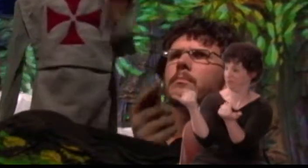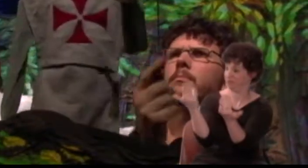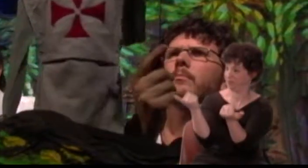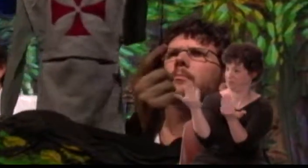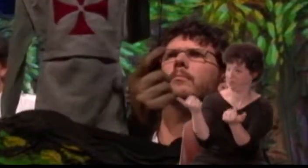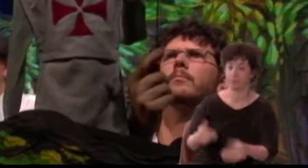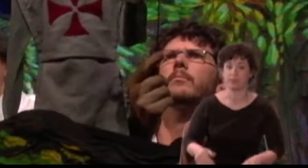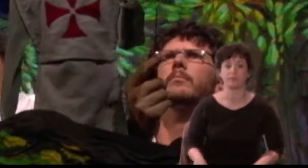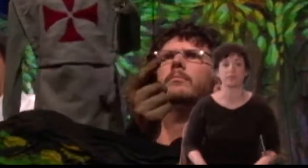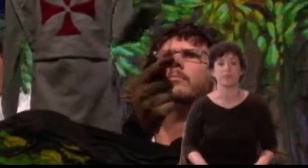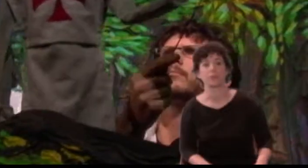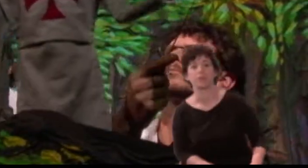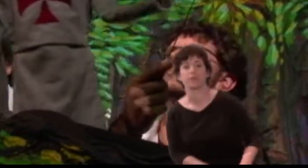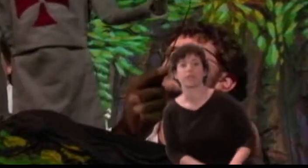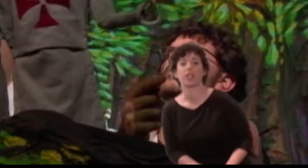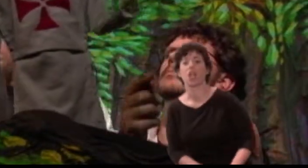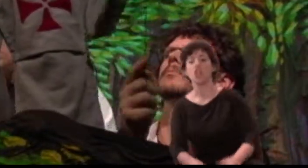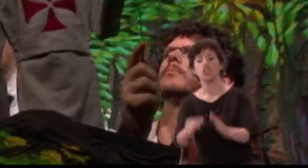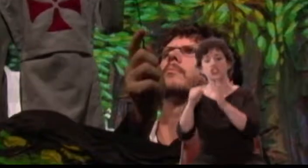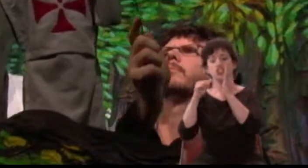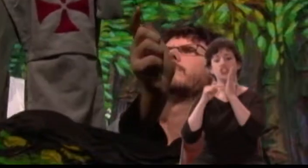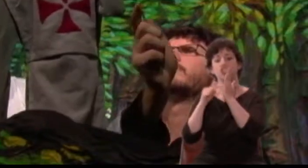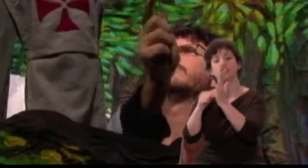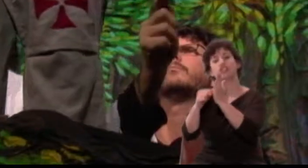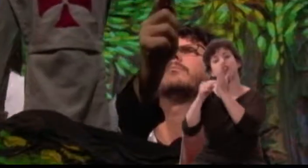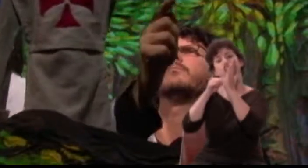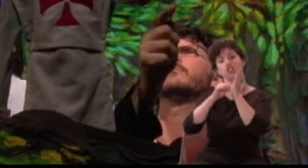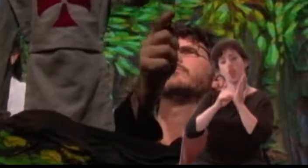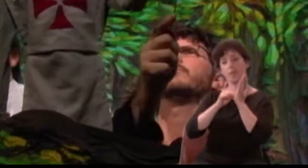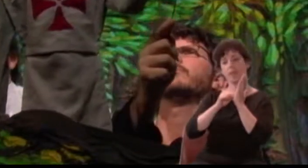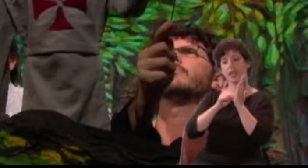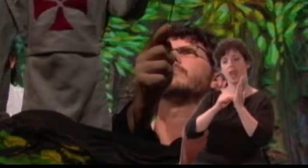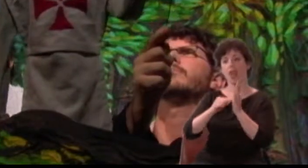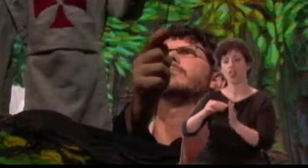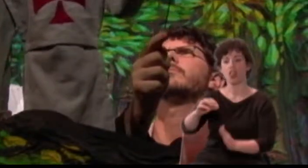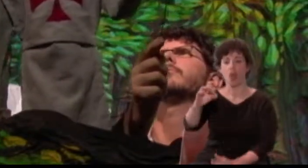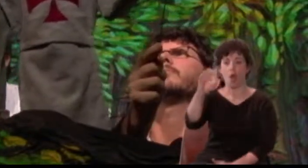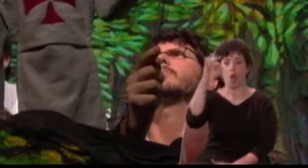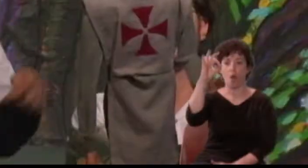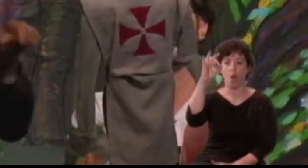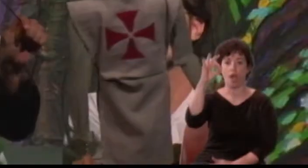Show me thy chink, to blink through with mine eye!